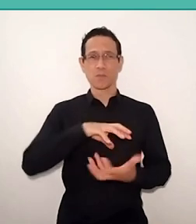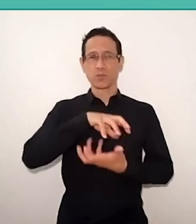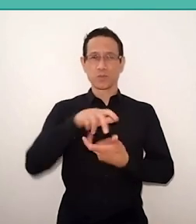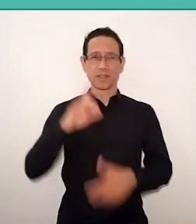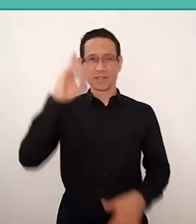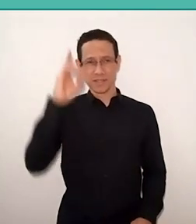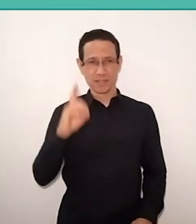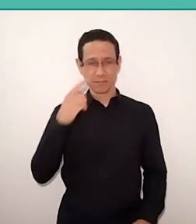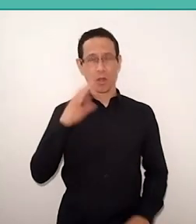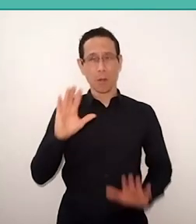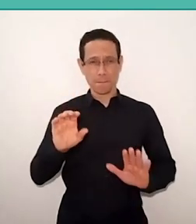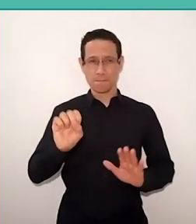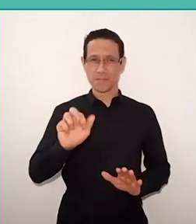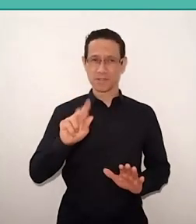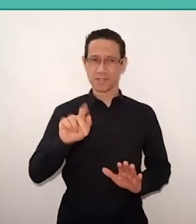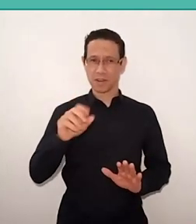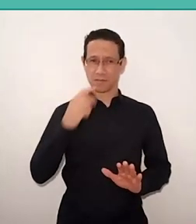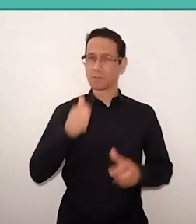I'll tell you a little bit how that country is”.